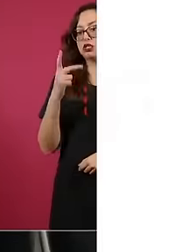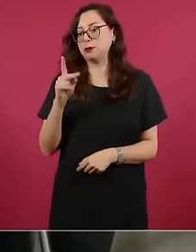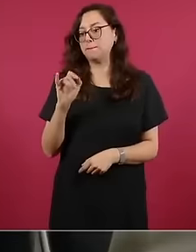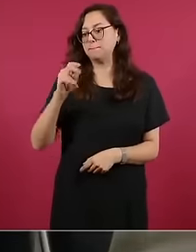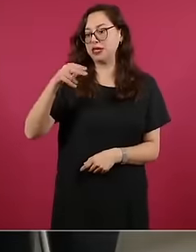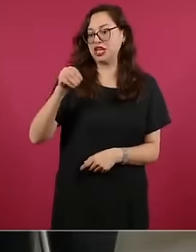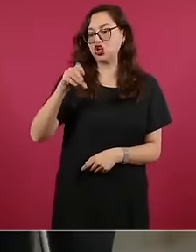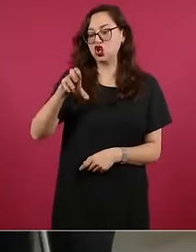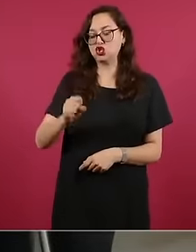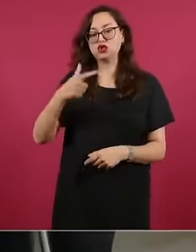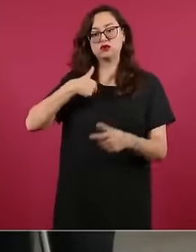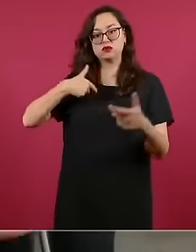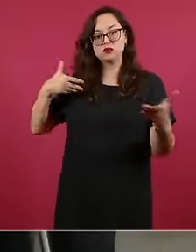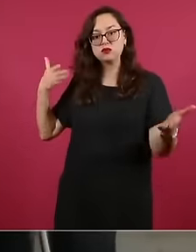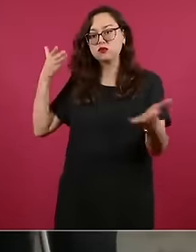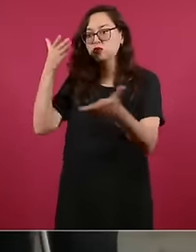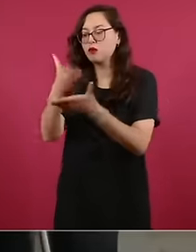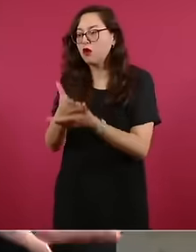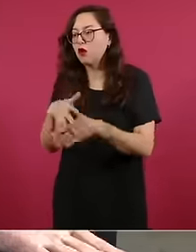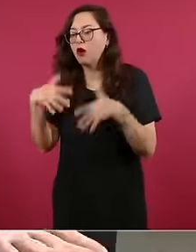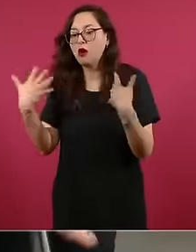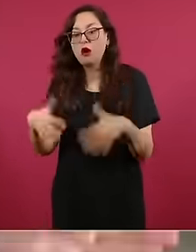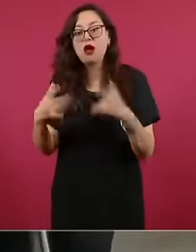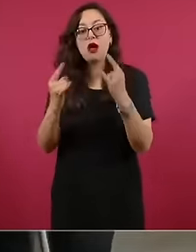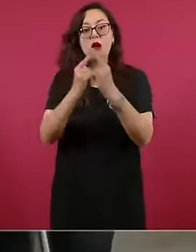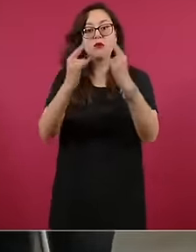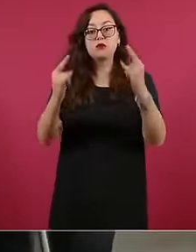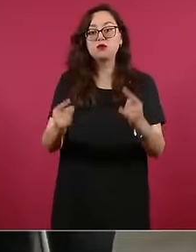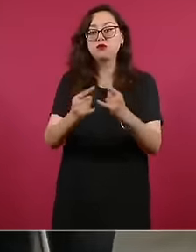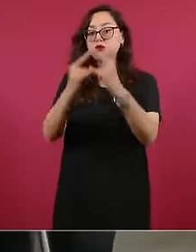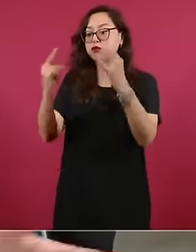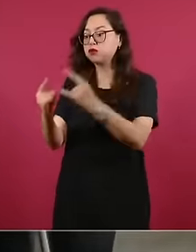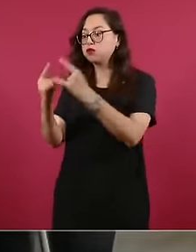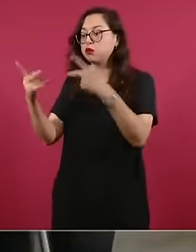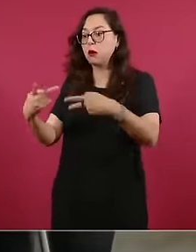implemented gives very cheap prices, sorry if I do a little advertising, it's worth it